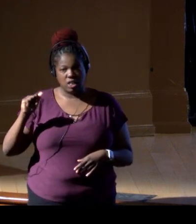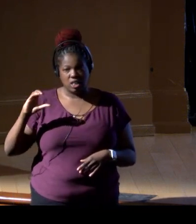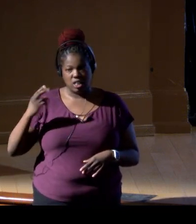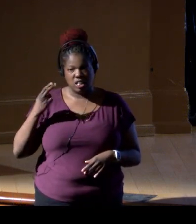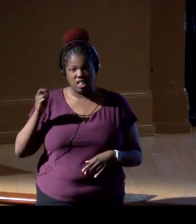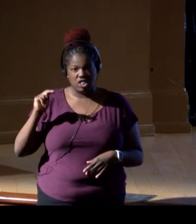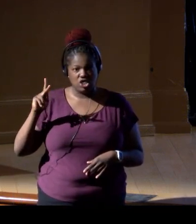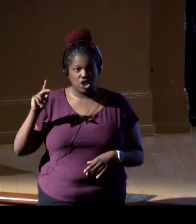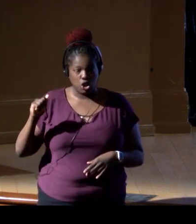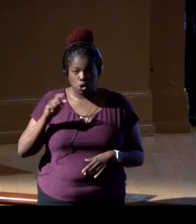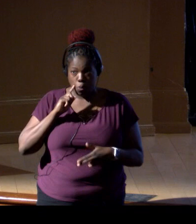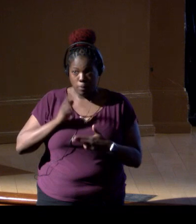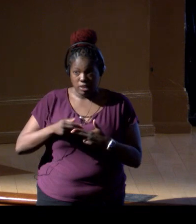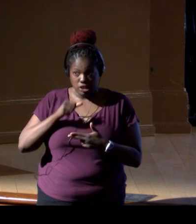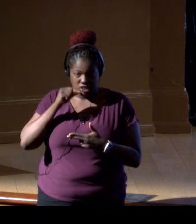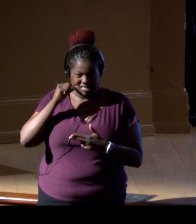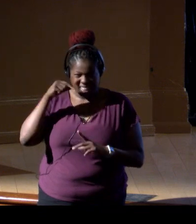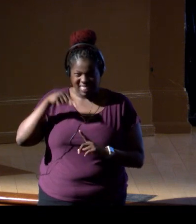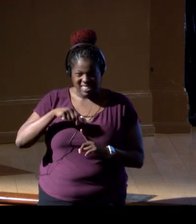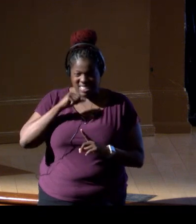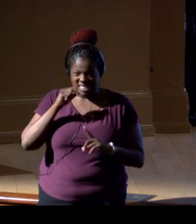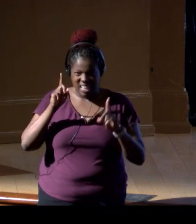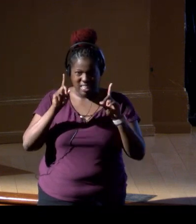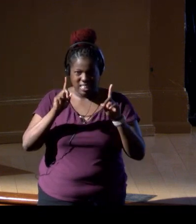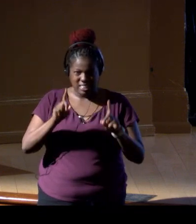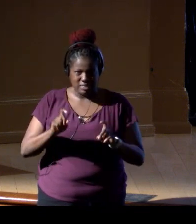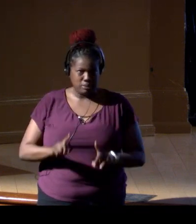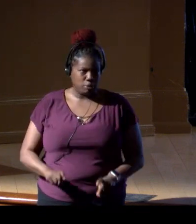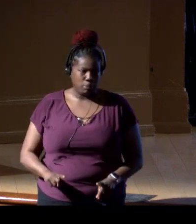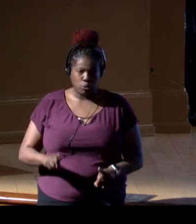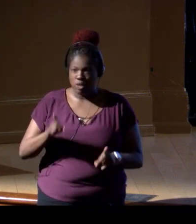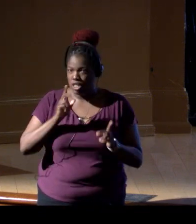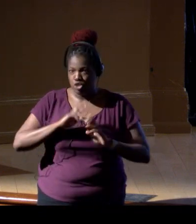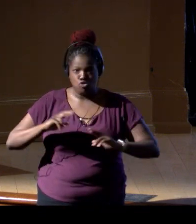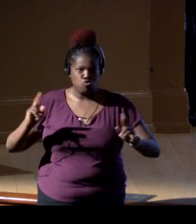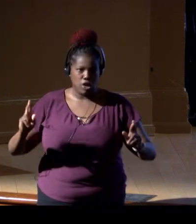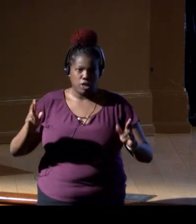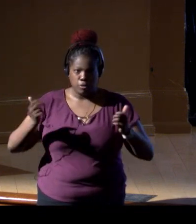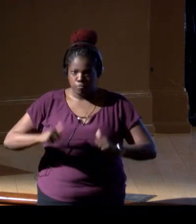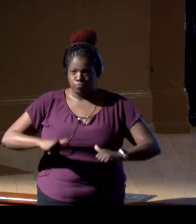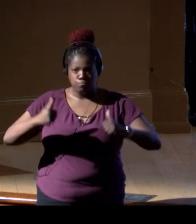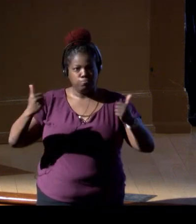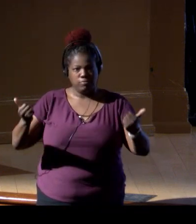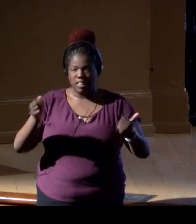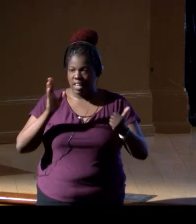you know, "This is no longer an experimental tool." It's ready for prime time, and it scales, which is the key.